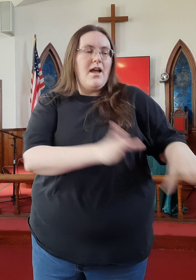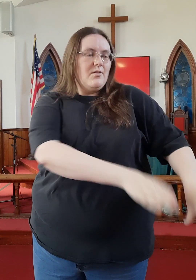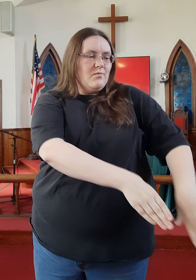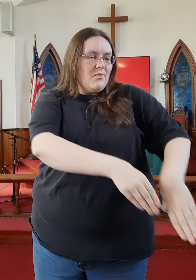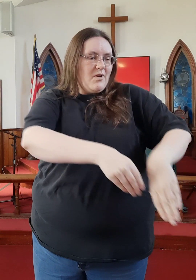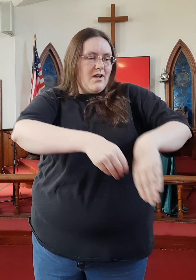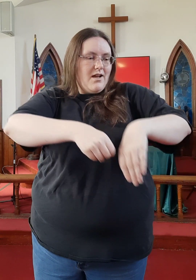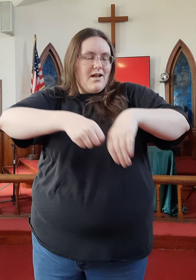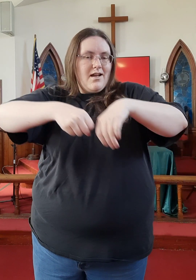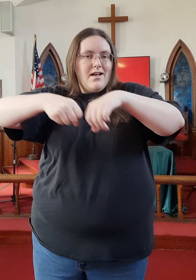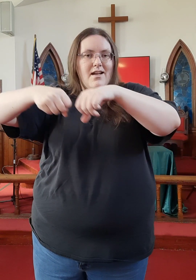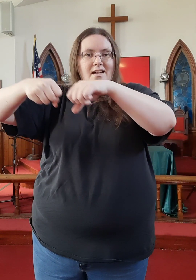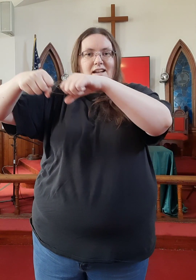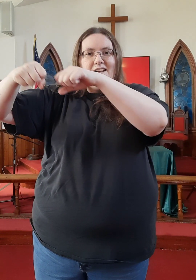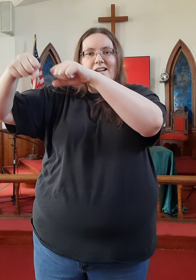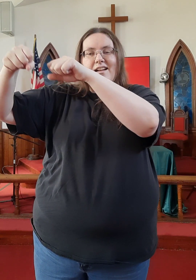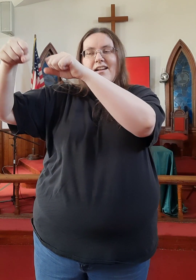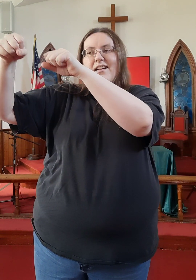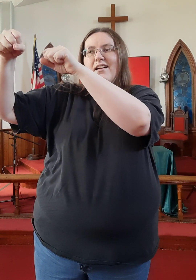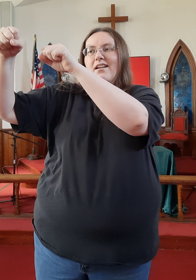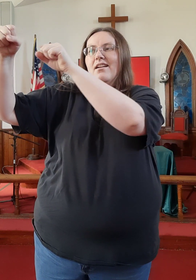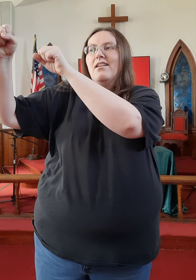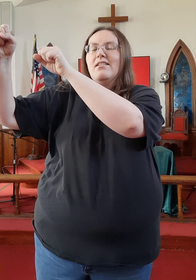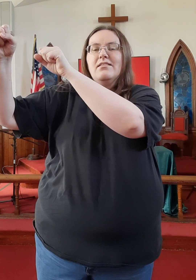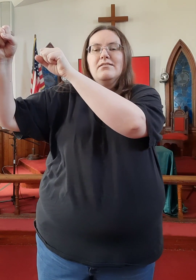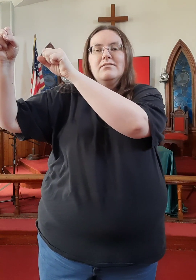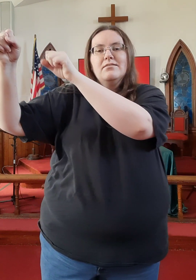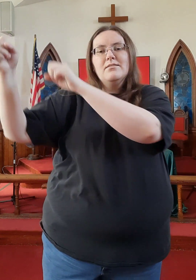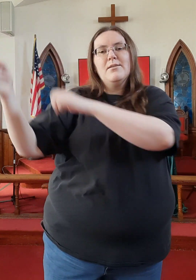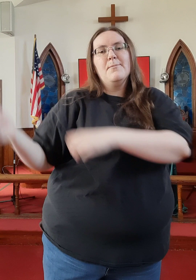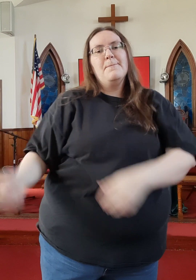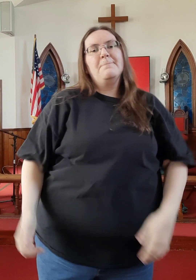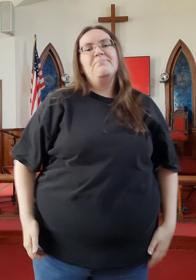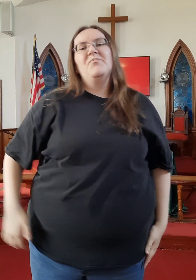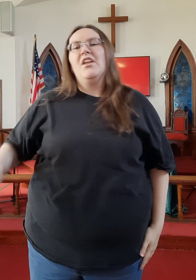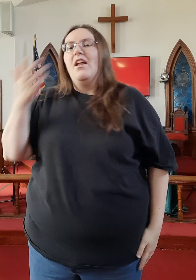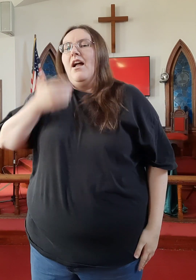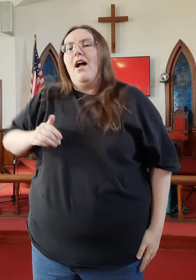And rise